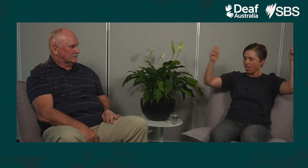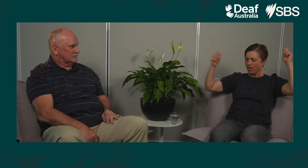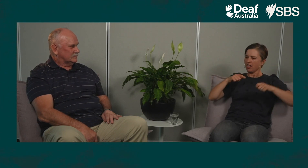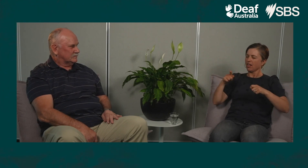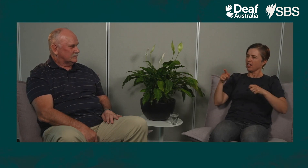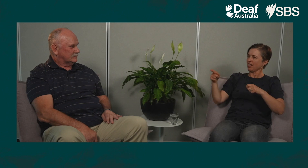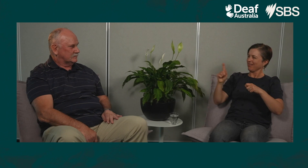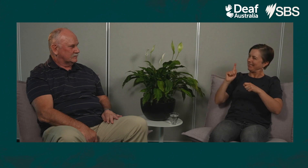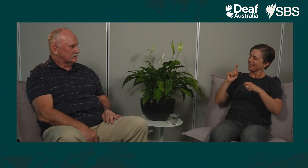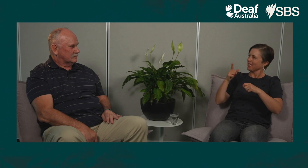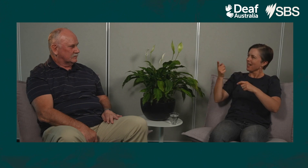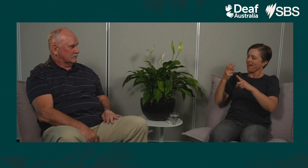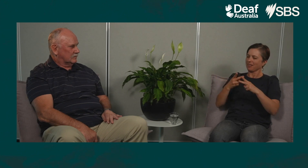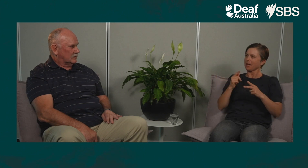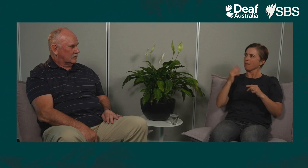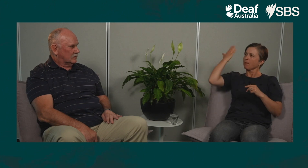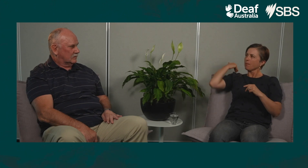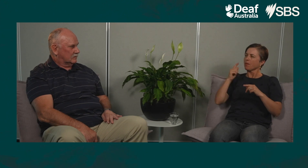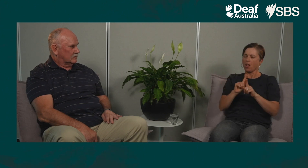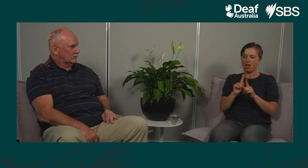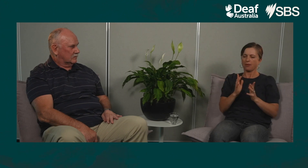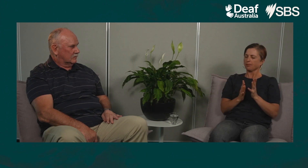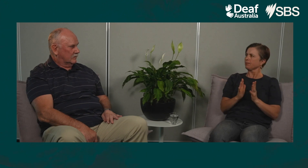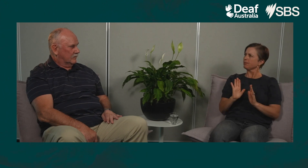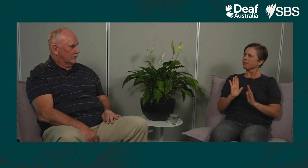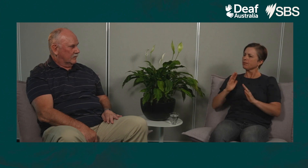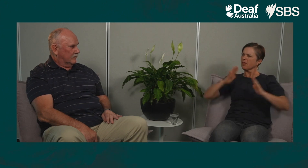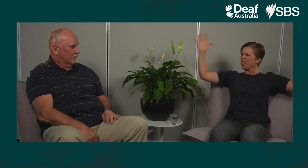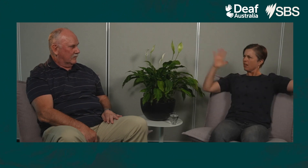A similar taboo used to be signing too big or too large in public.